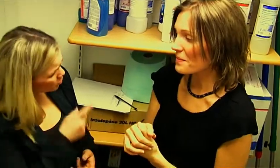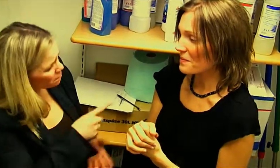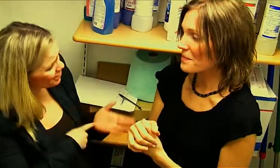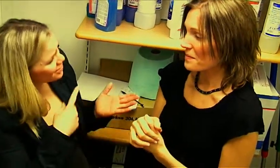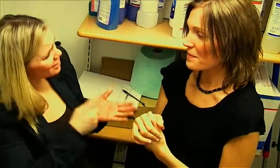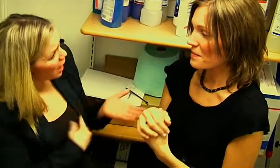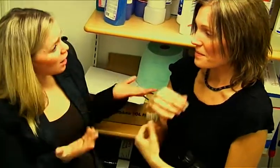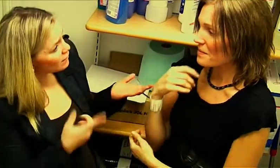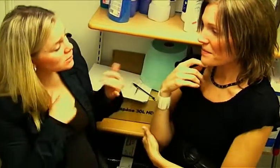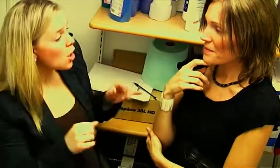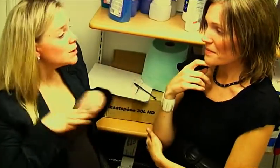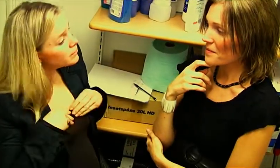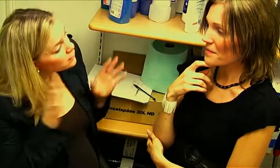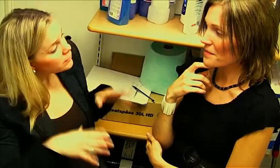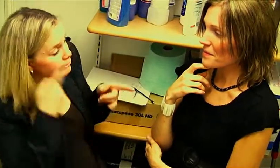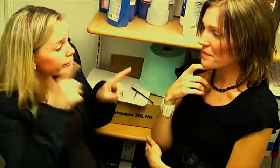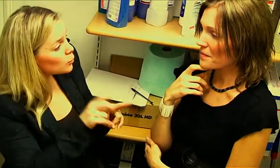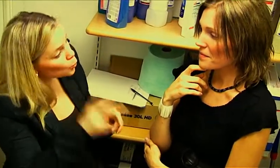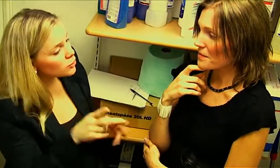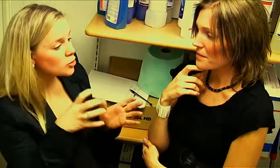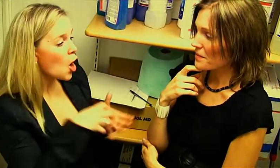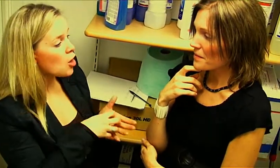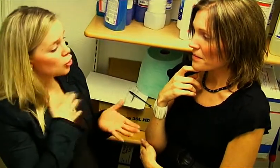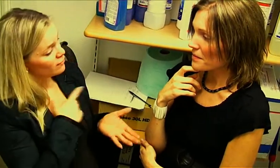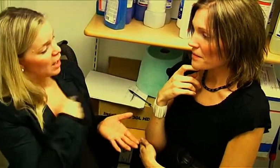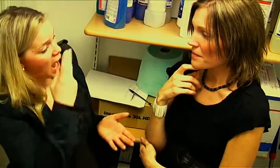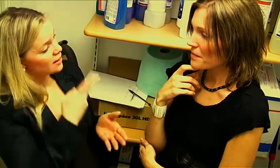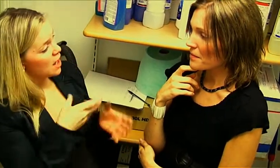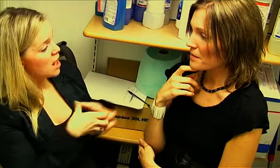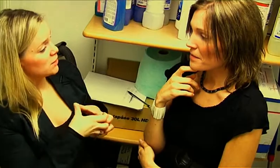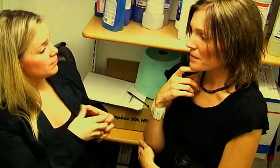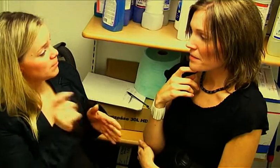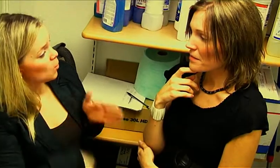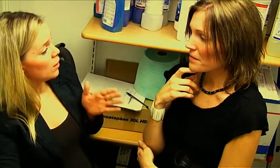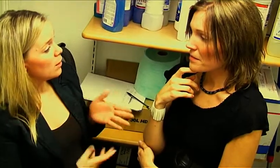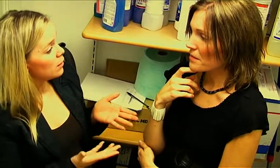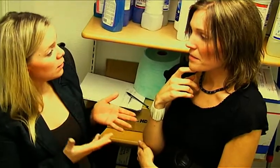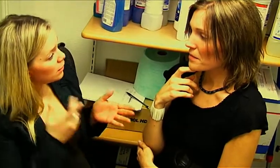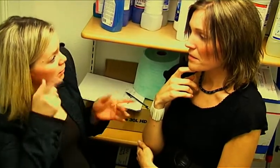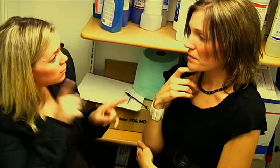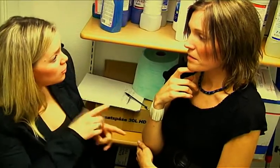You are saying that we should accept that- the government claim us to be second class citizens?